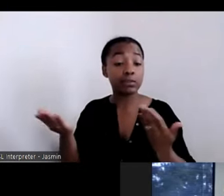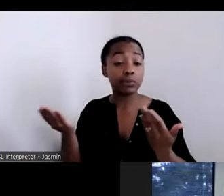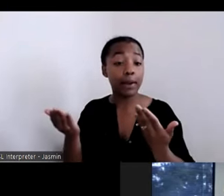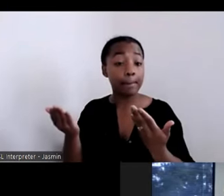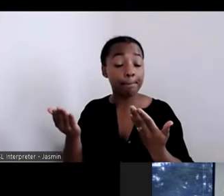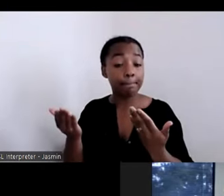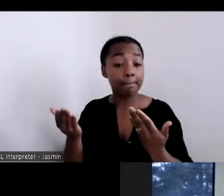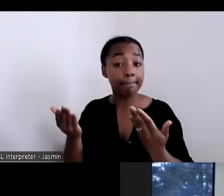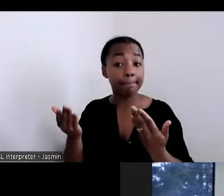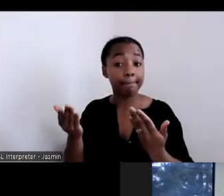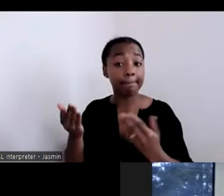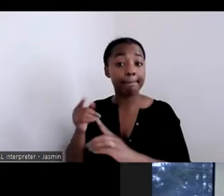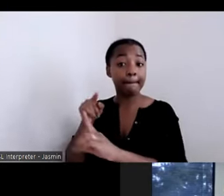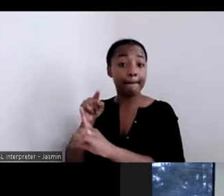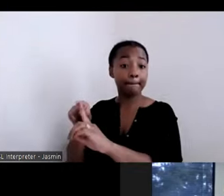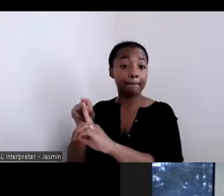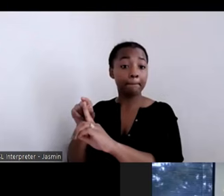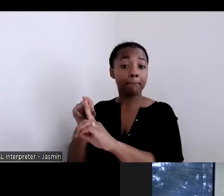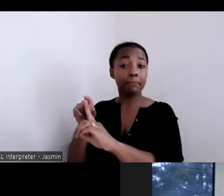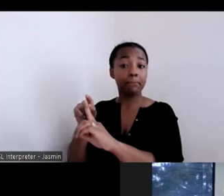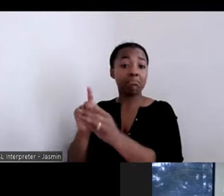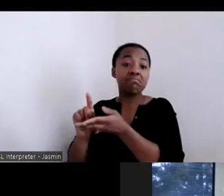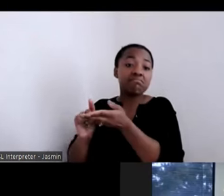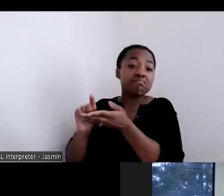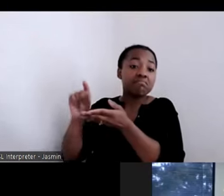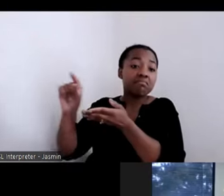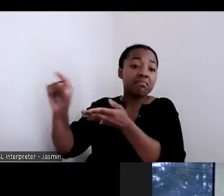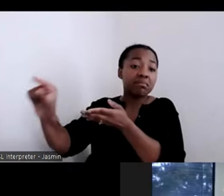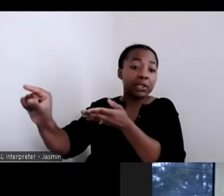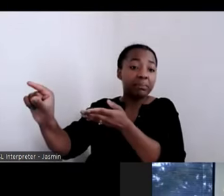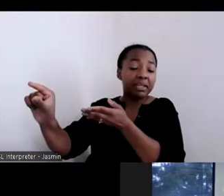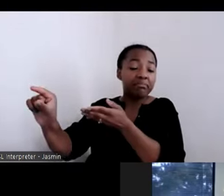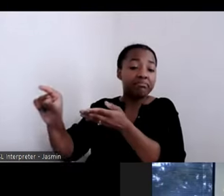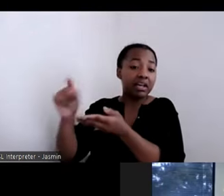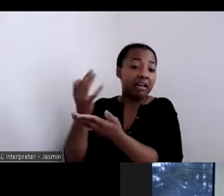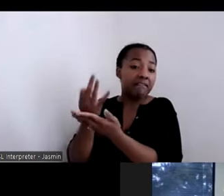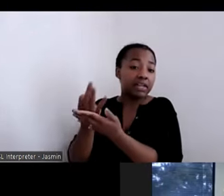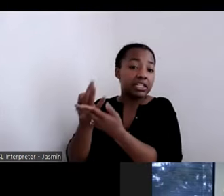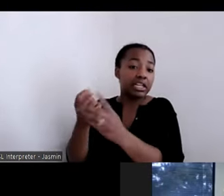relatively small amount of the total funding of a state on their behavioral health and